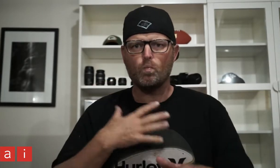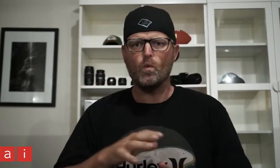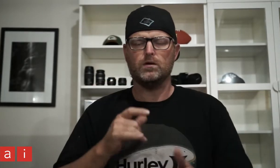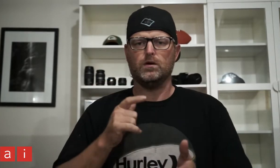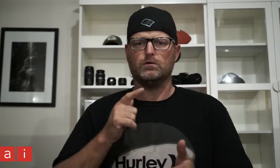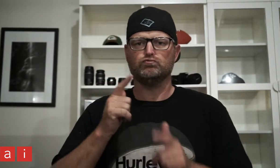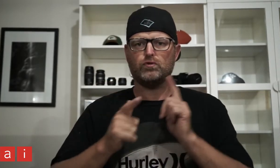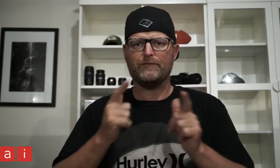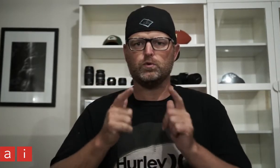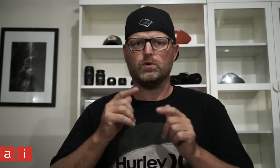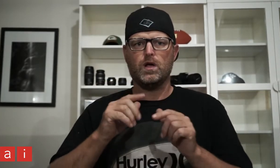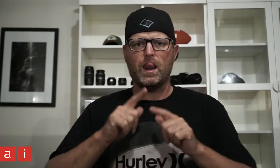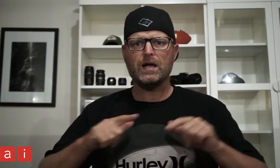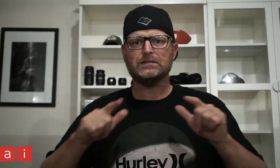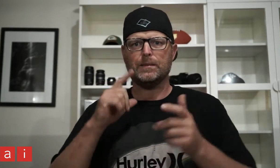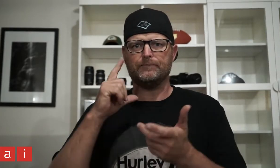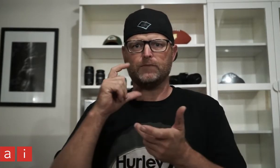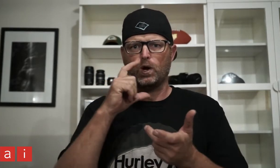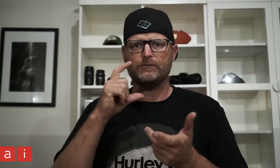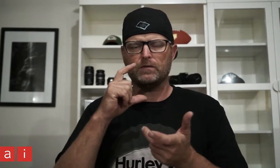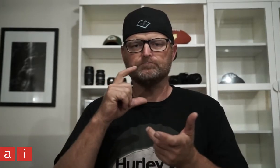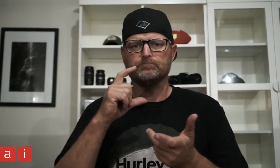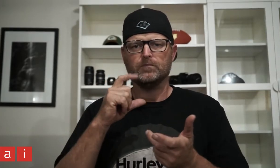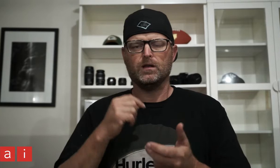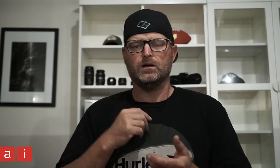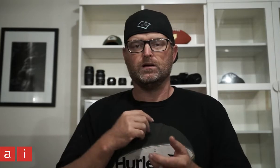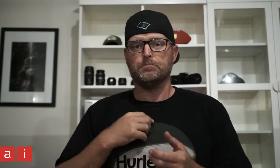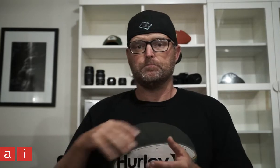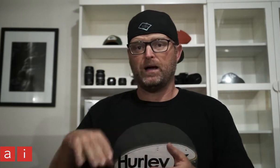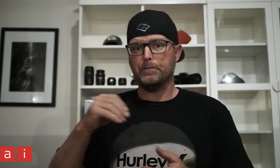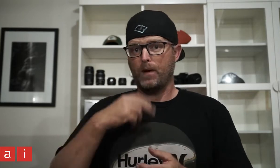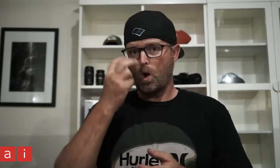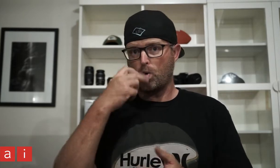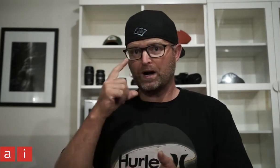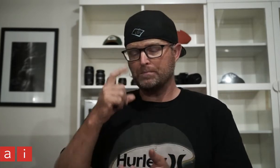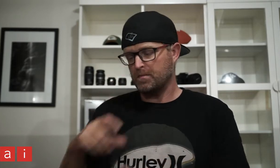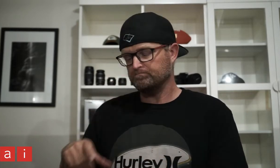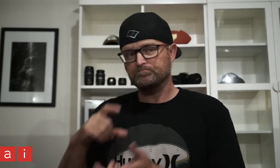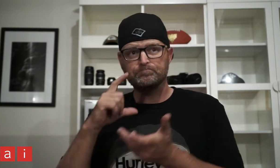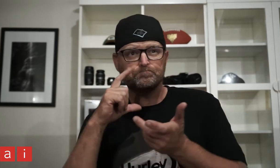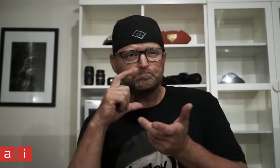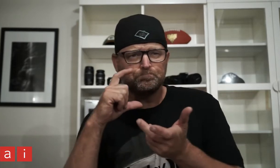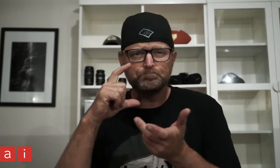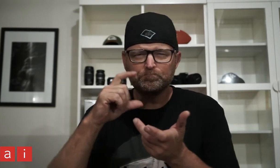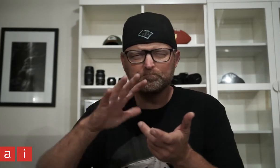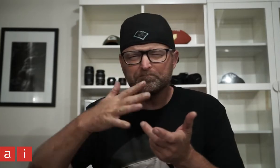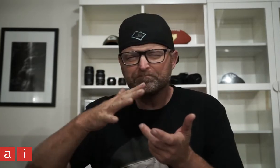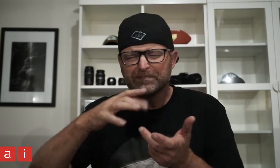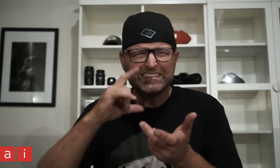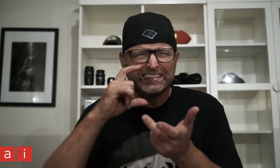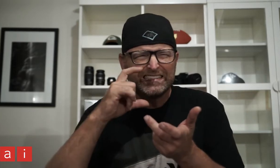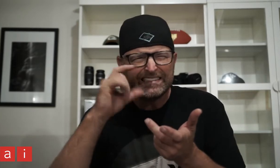I wanted to be a travel landscape photographer. I picked up my old camera and tried it out.